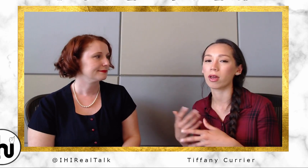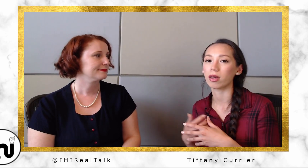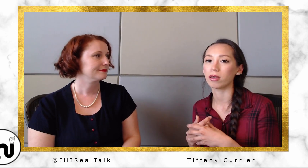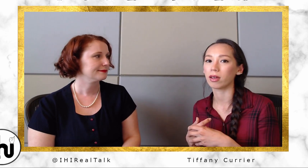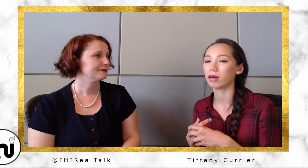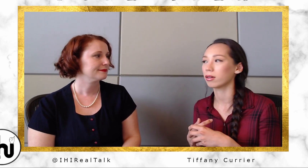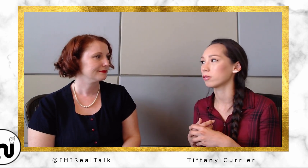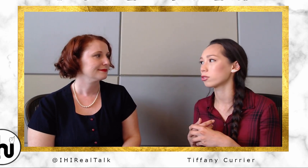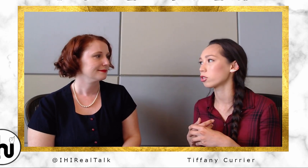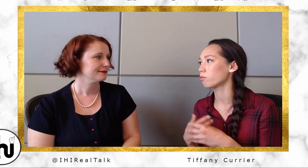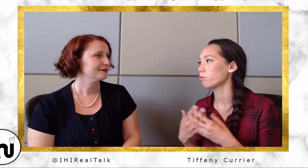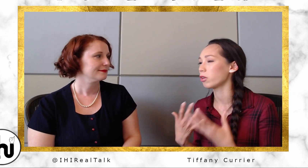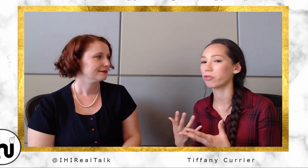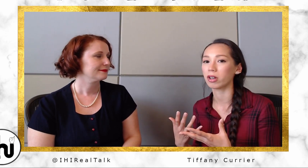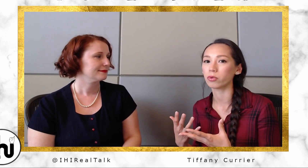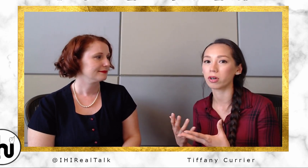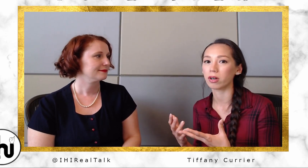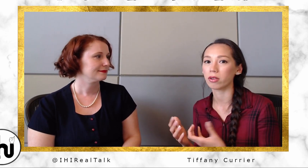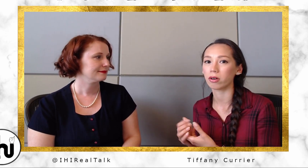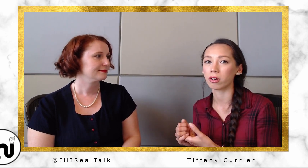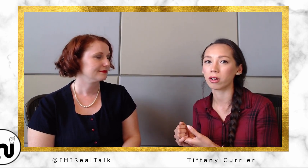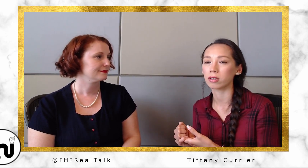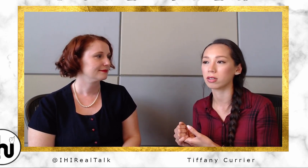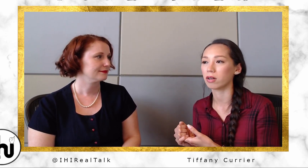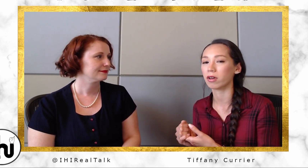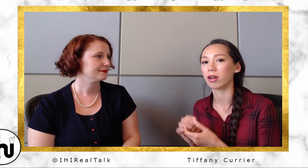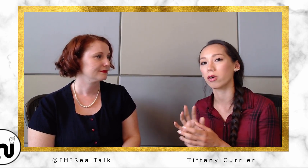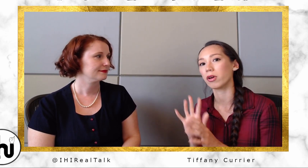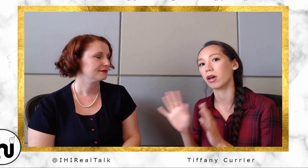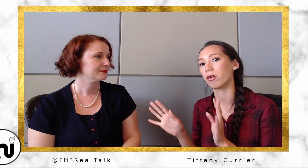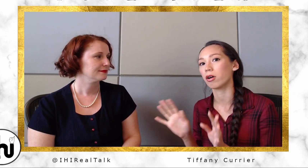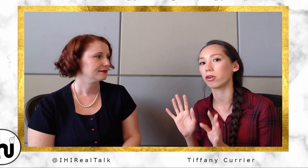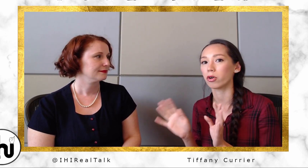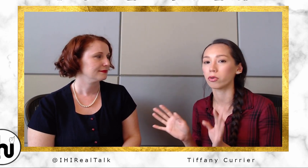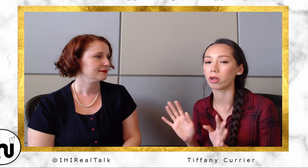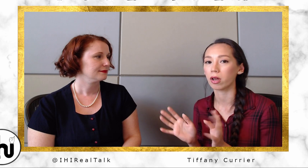And like, just befriend one another instead of kind of going out on our own a lot of